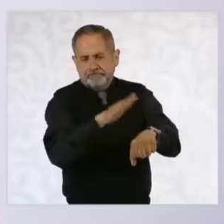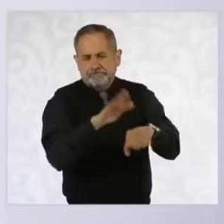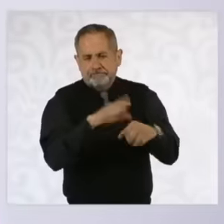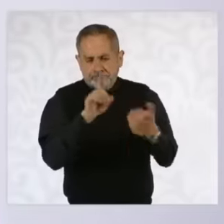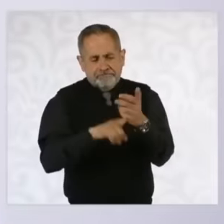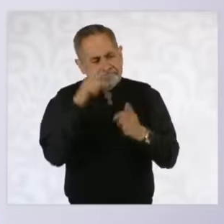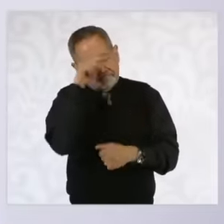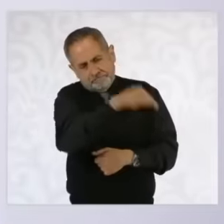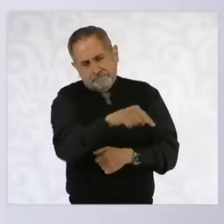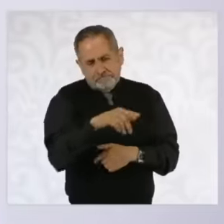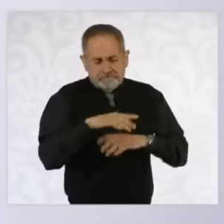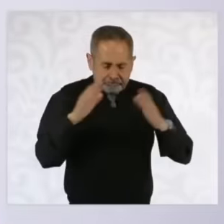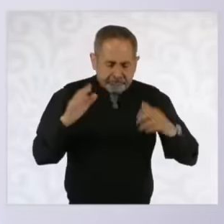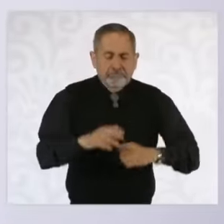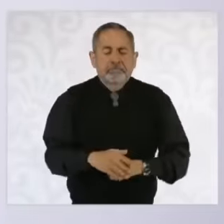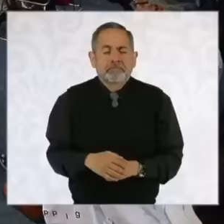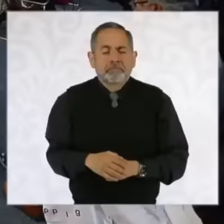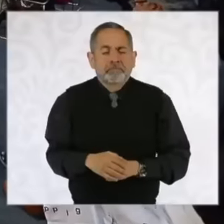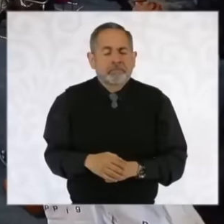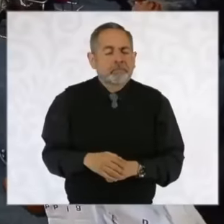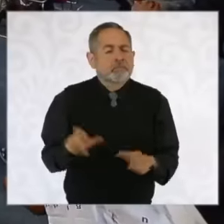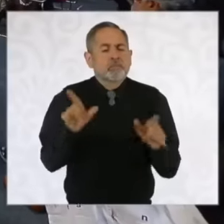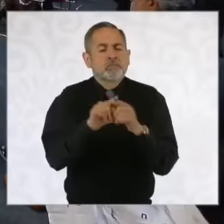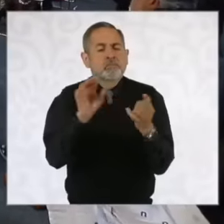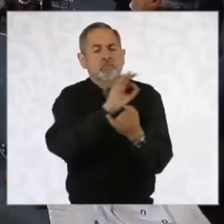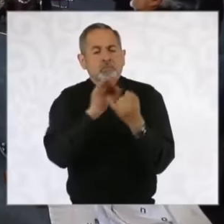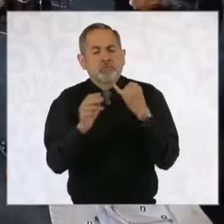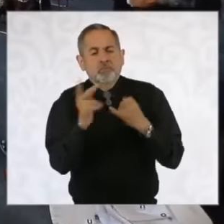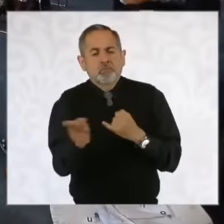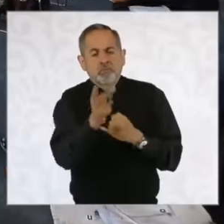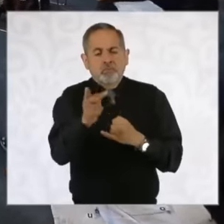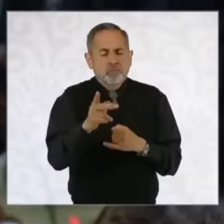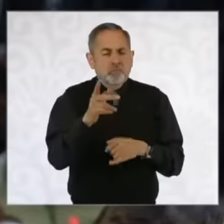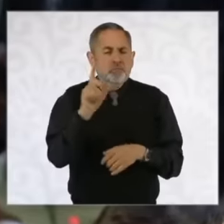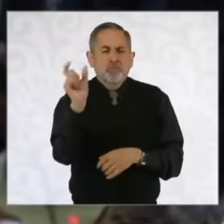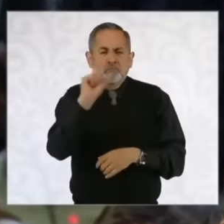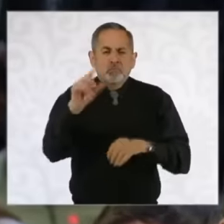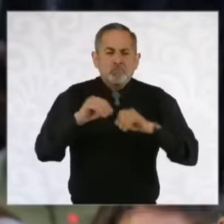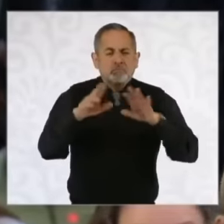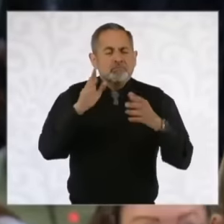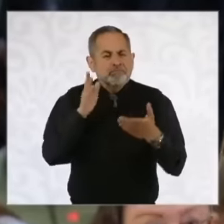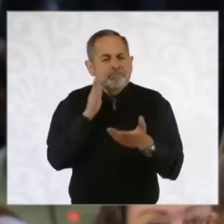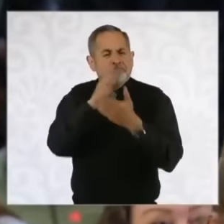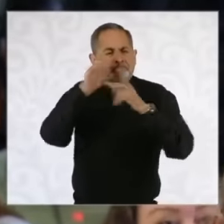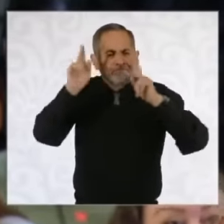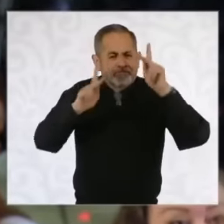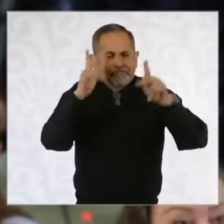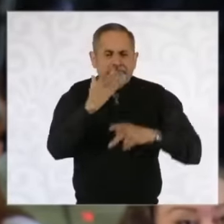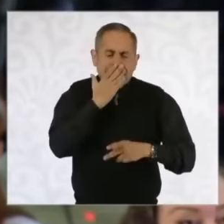sense eh Finally, just ask him if he has already decided when he is going to Sonora this because